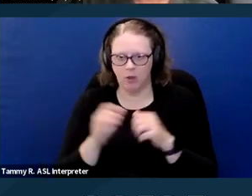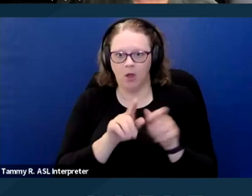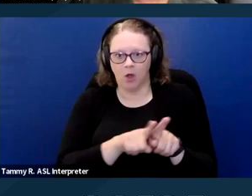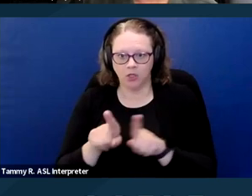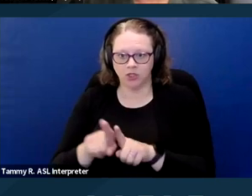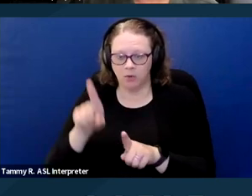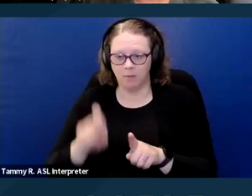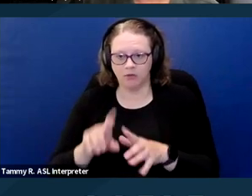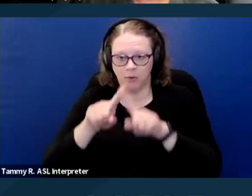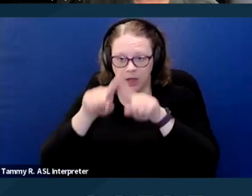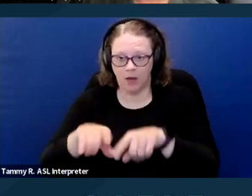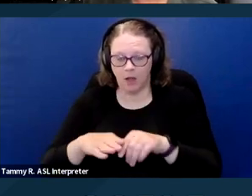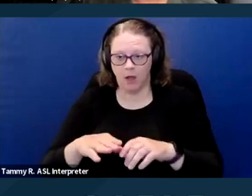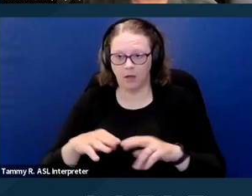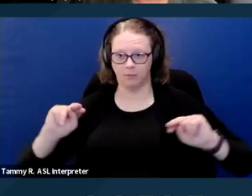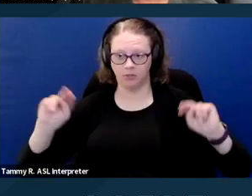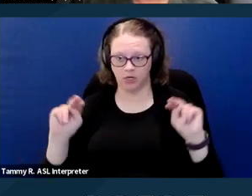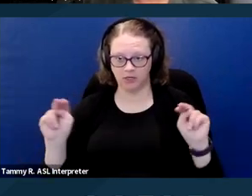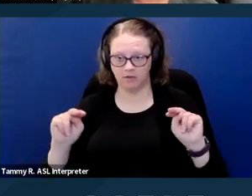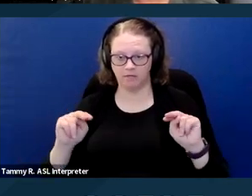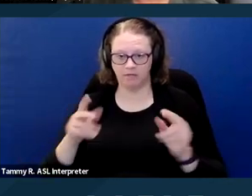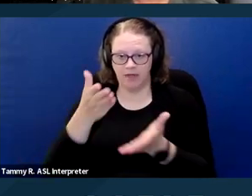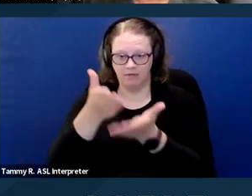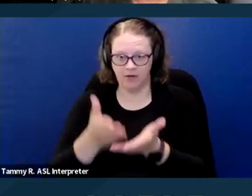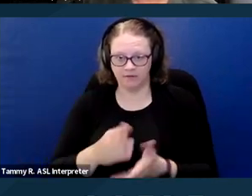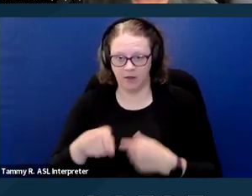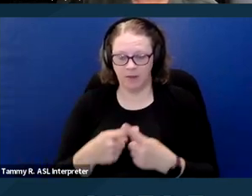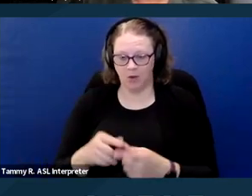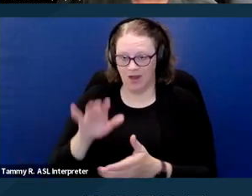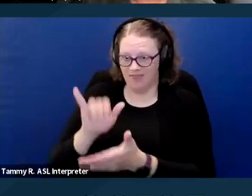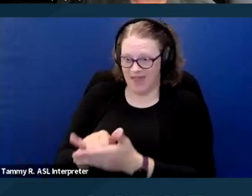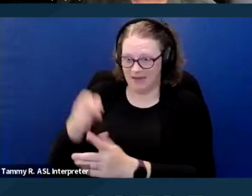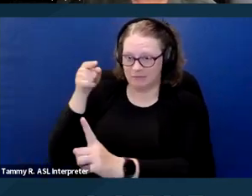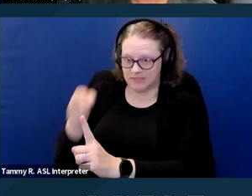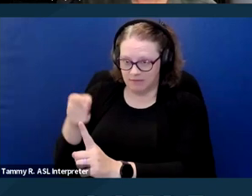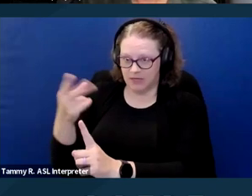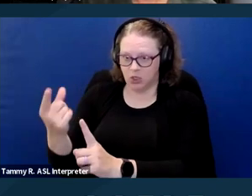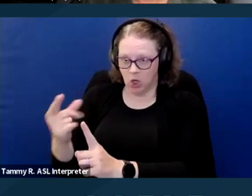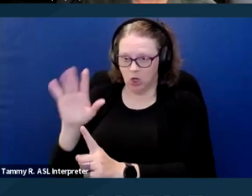that particular animal's conduct. You can't be making broad generalizations based on breed